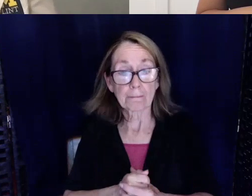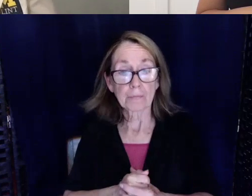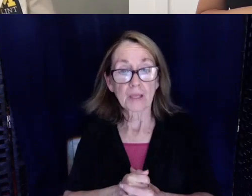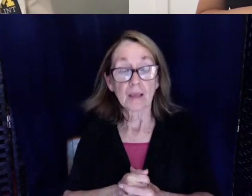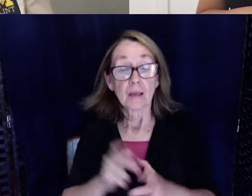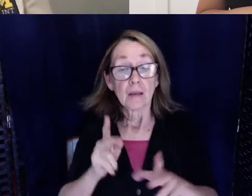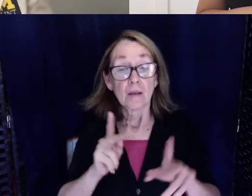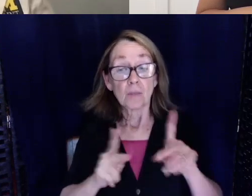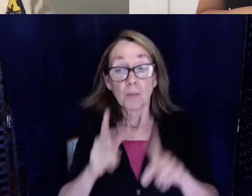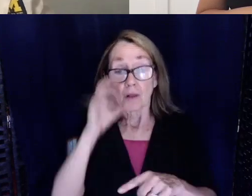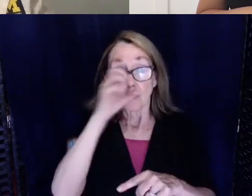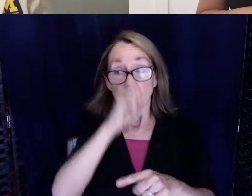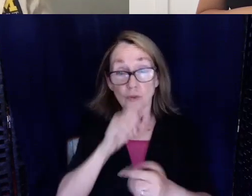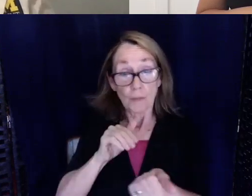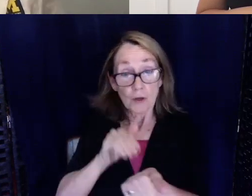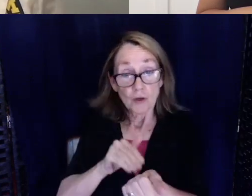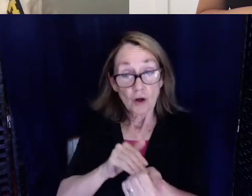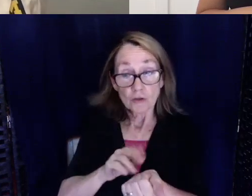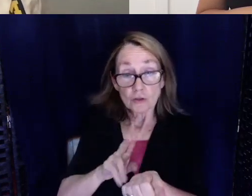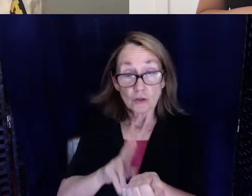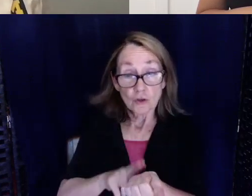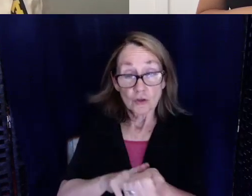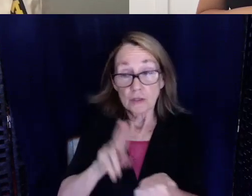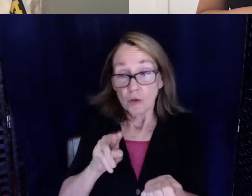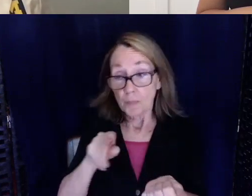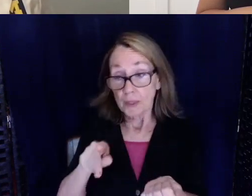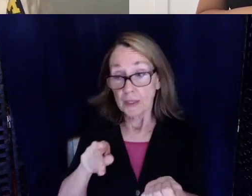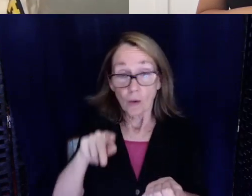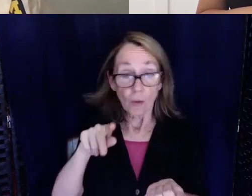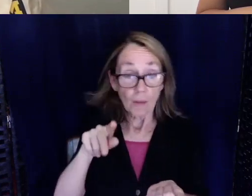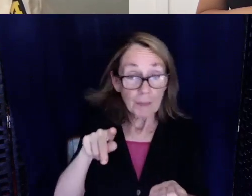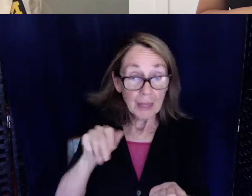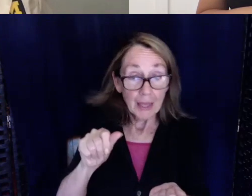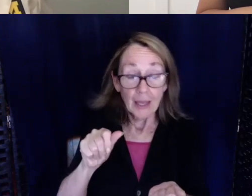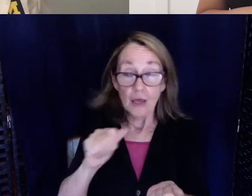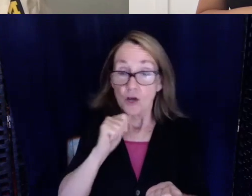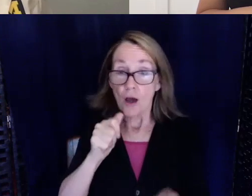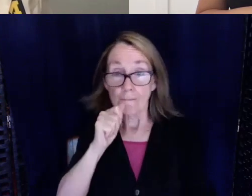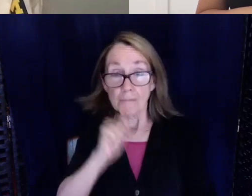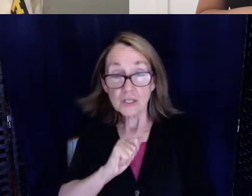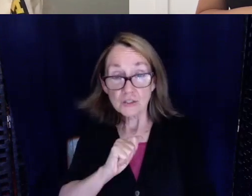doctors or nurse practitioners or PAs are impatient. It's not really